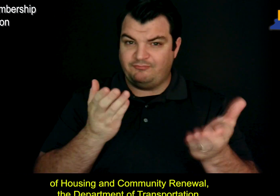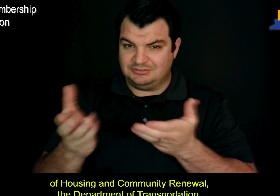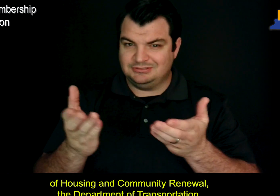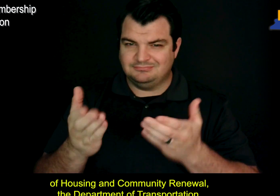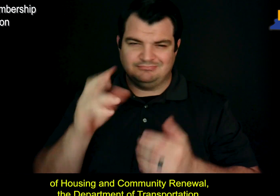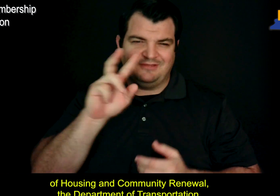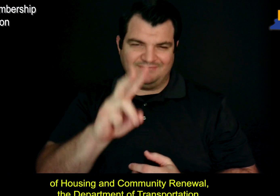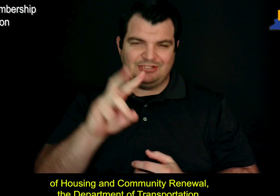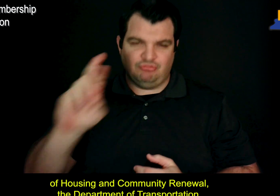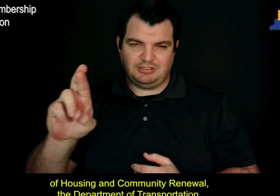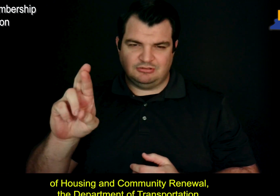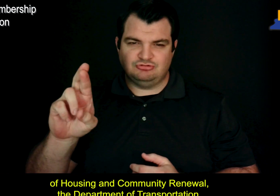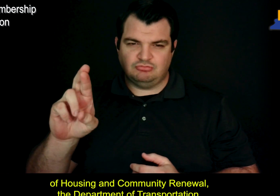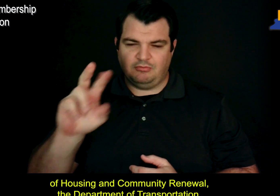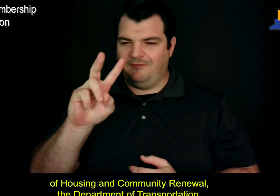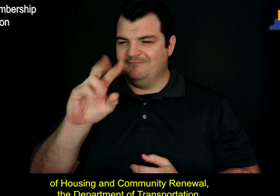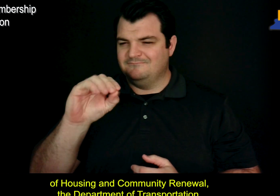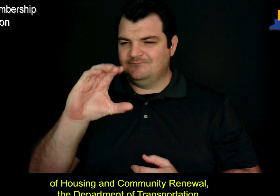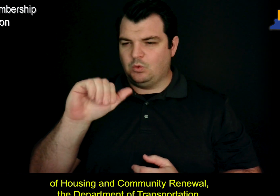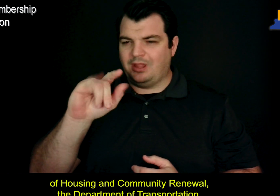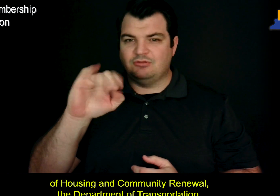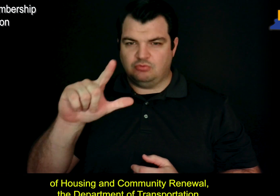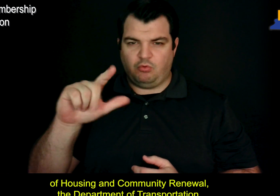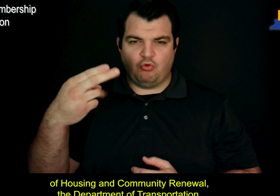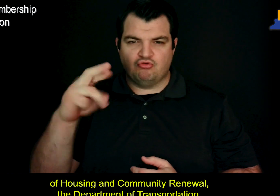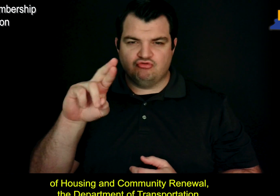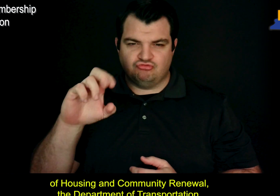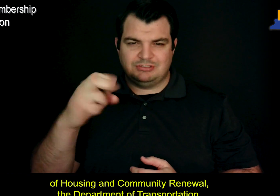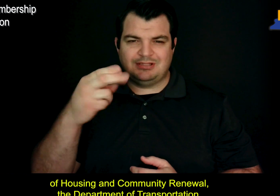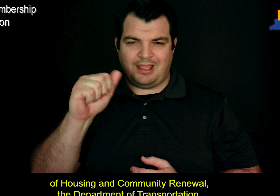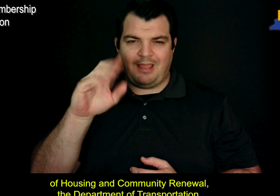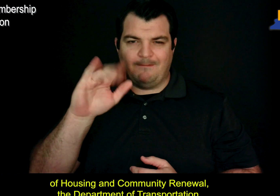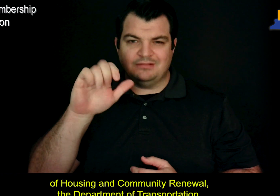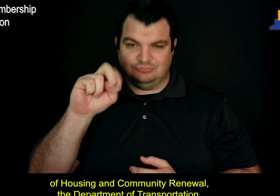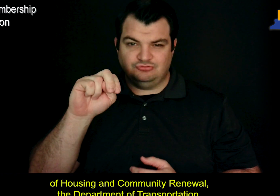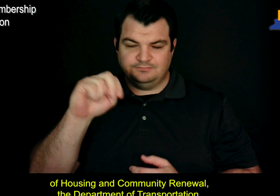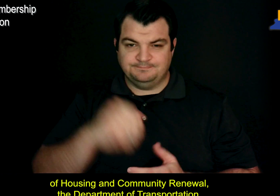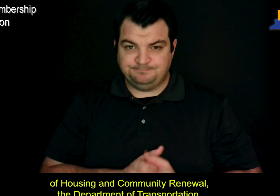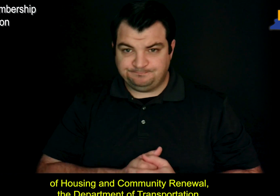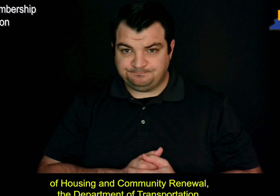of Housing and Community Renewal, the Department of Transportation,